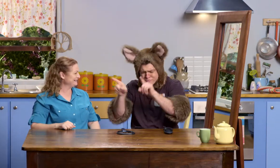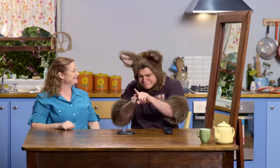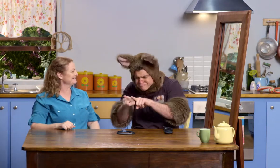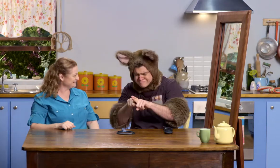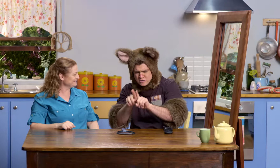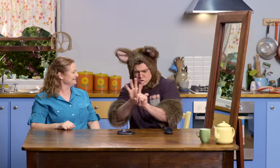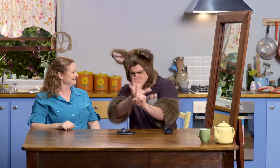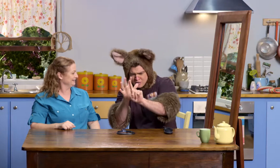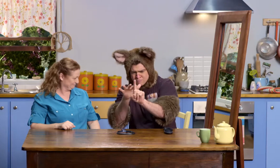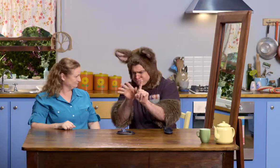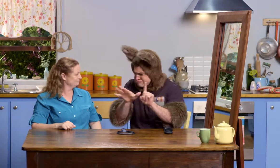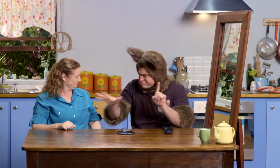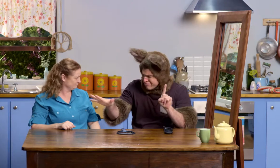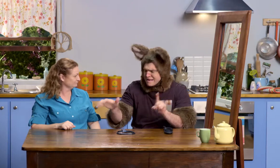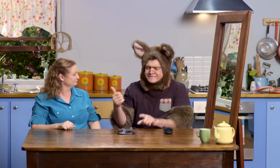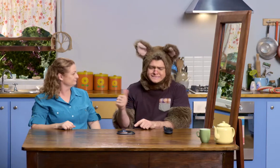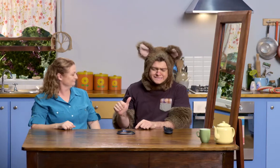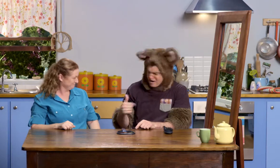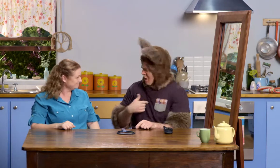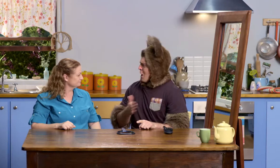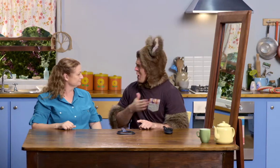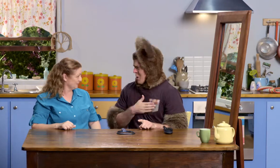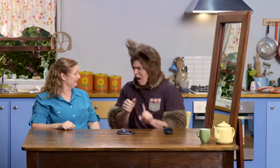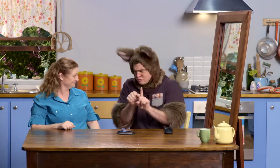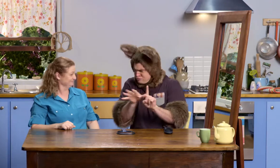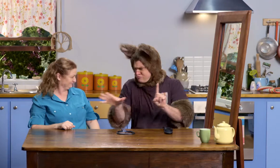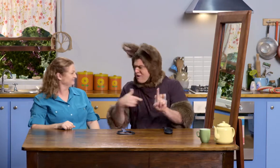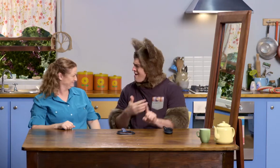I remember learning about shadows and I did like learning about them.